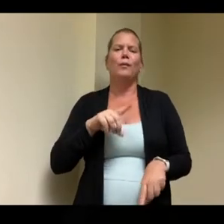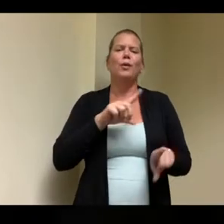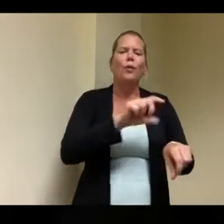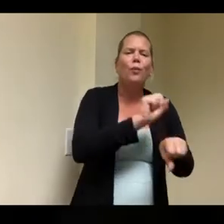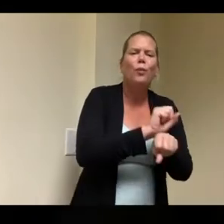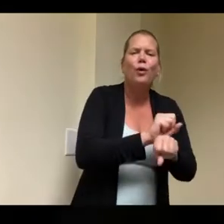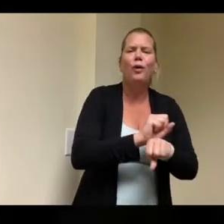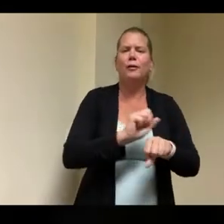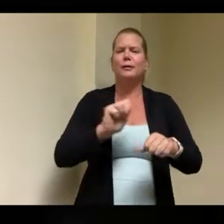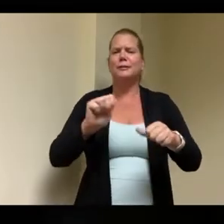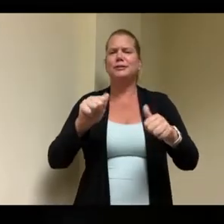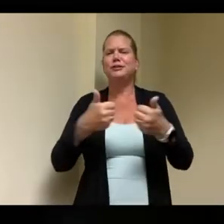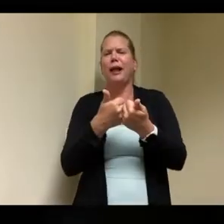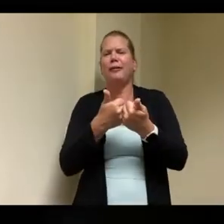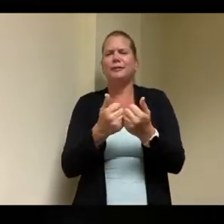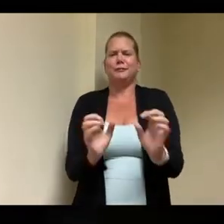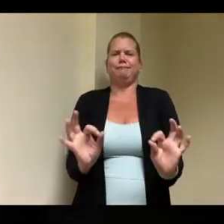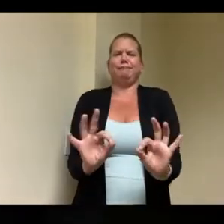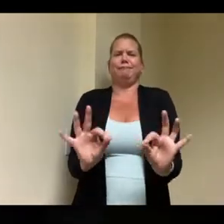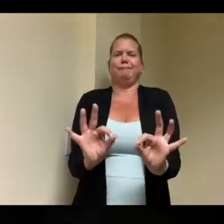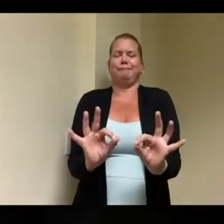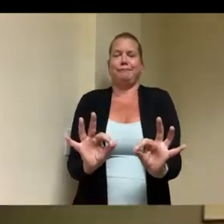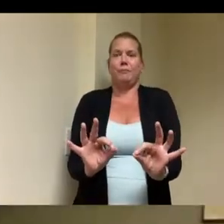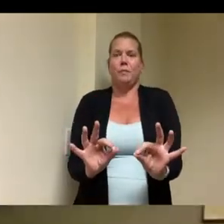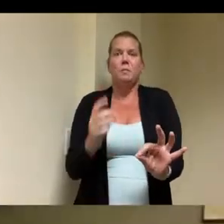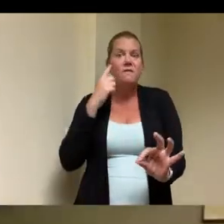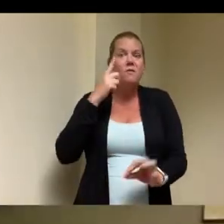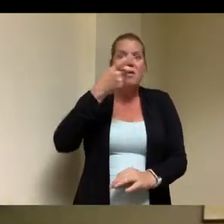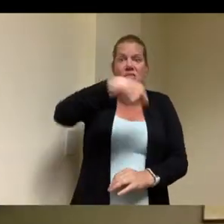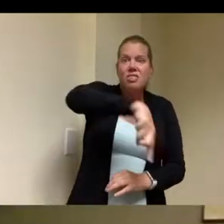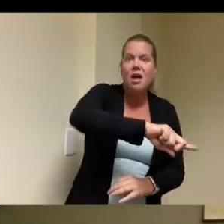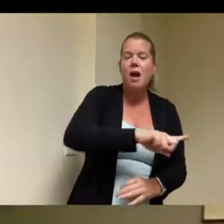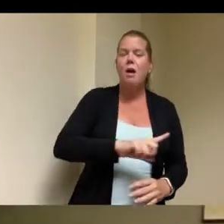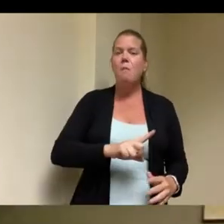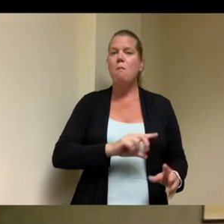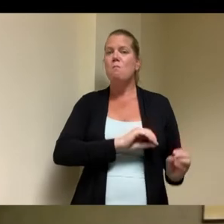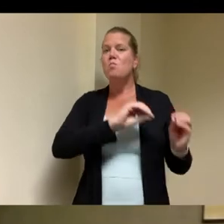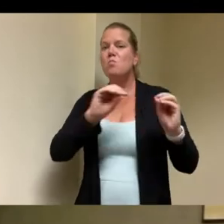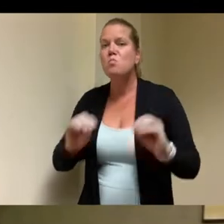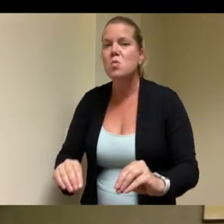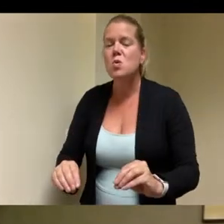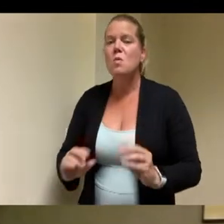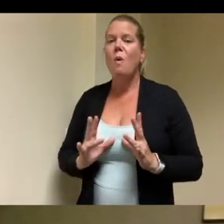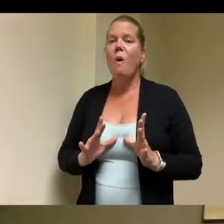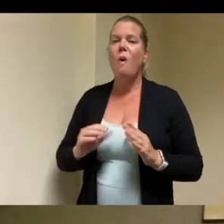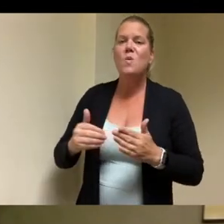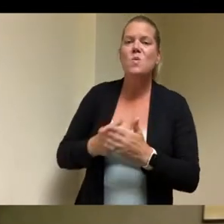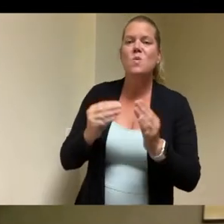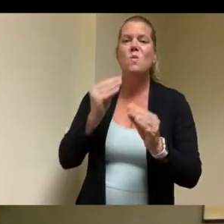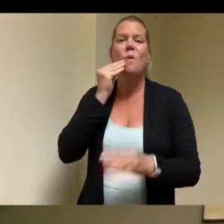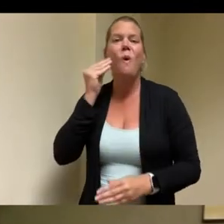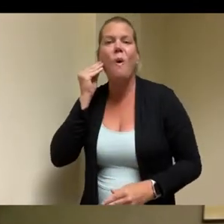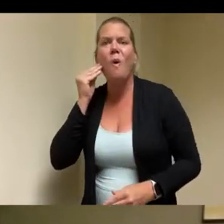brand new life for them you're absolutely right yeah rob what is the uh uh total cost for the project and what's